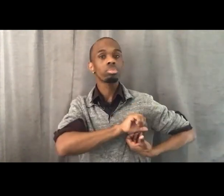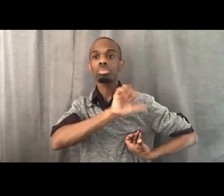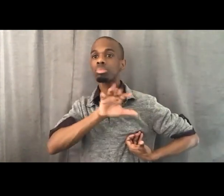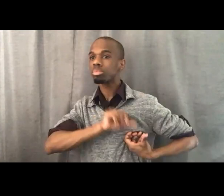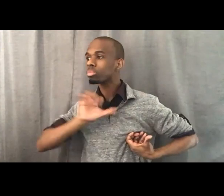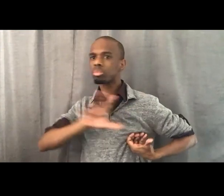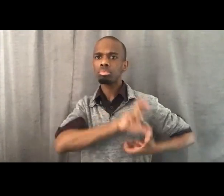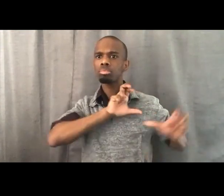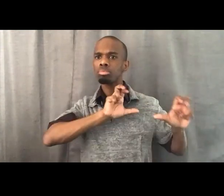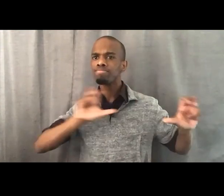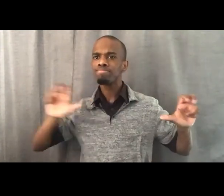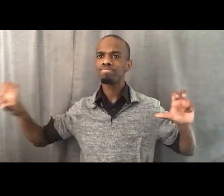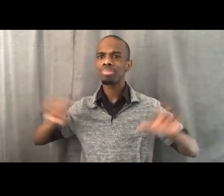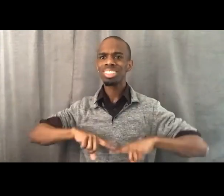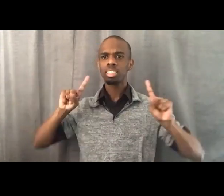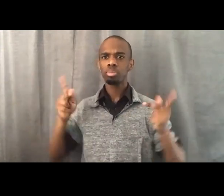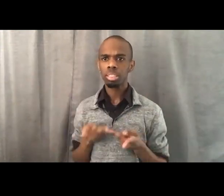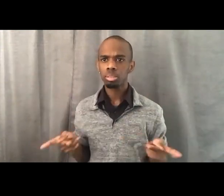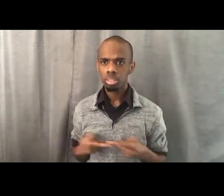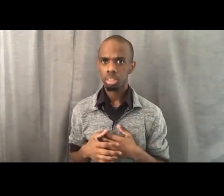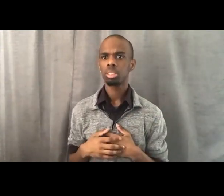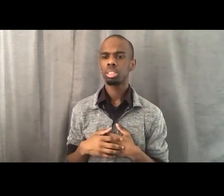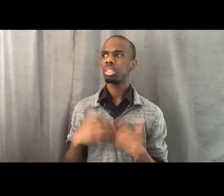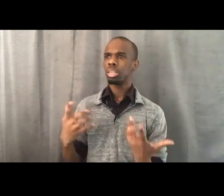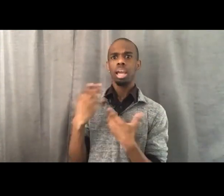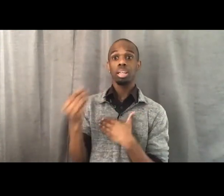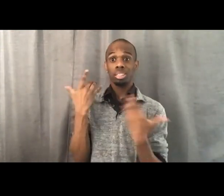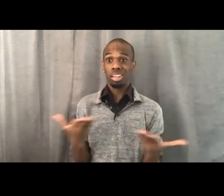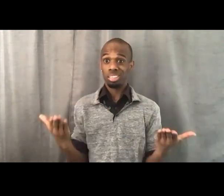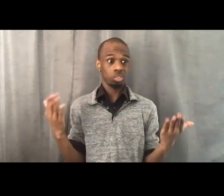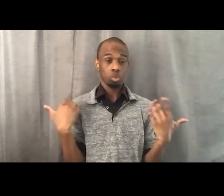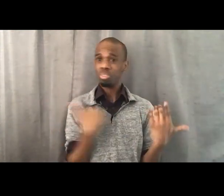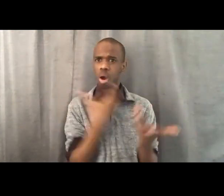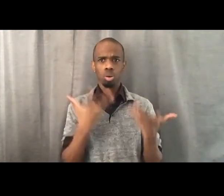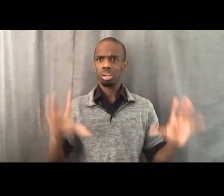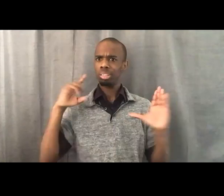that are on the table already like refusing to hire more police, that city council member